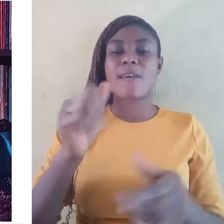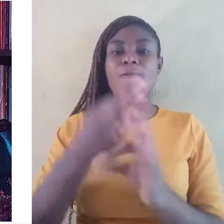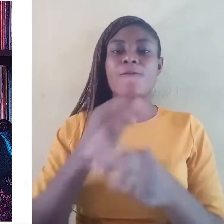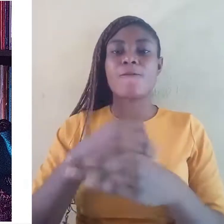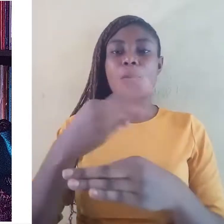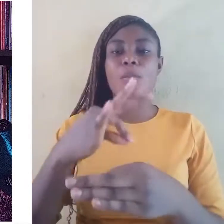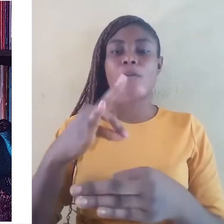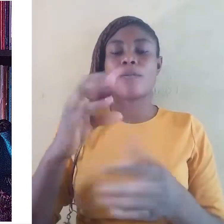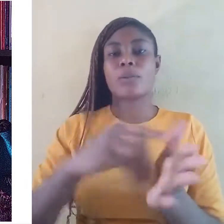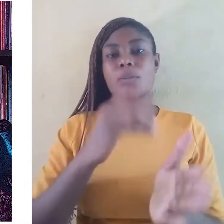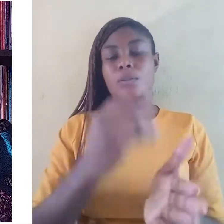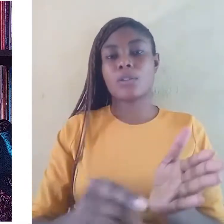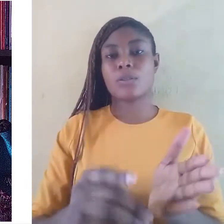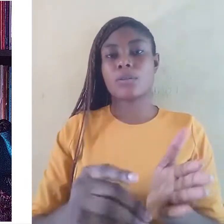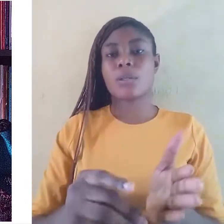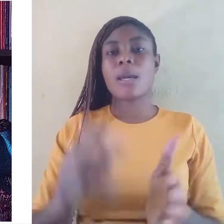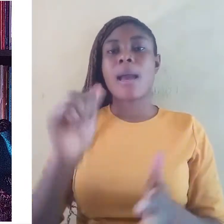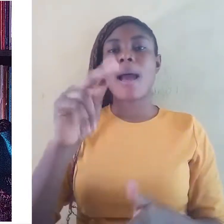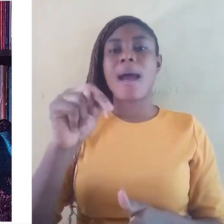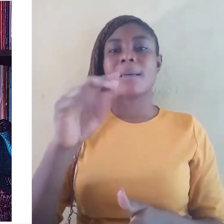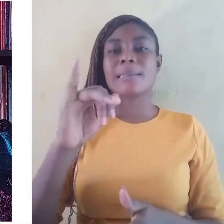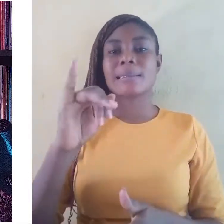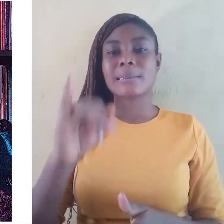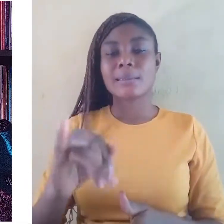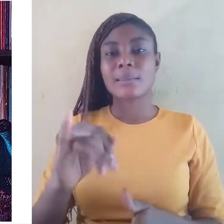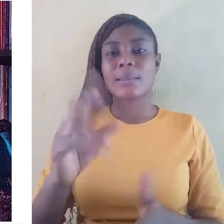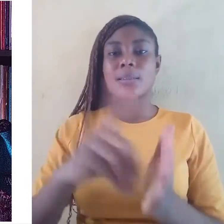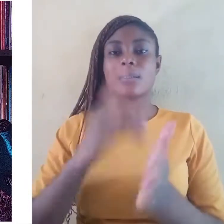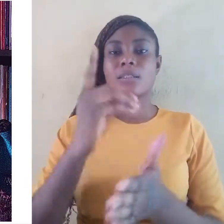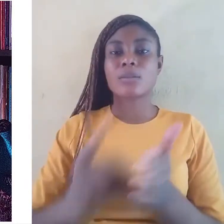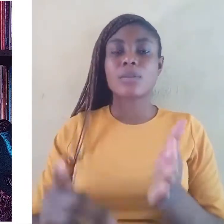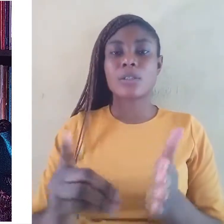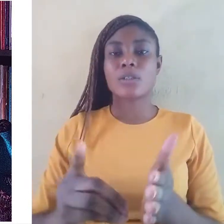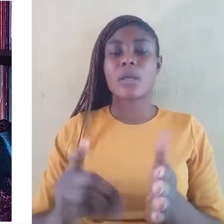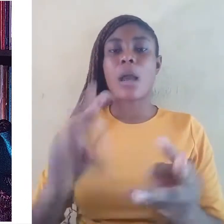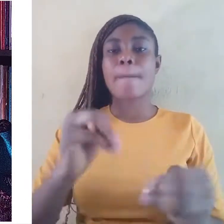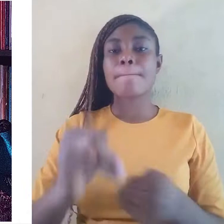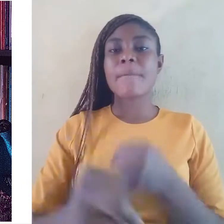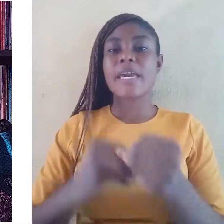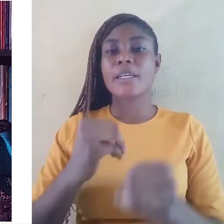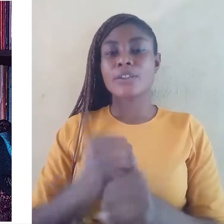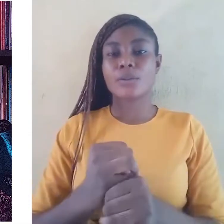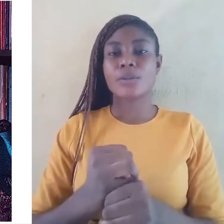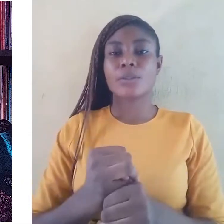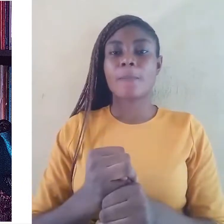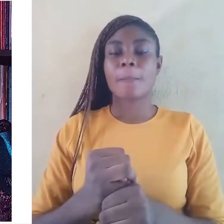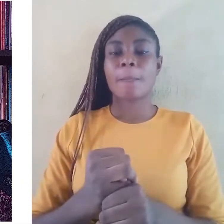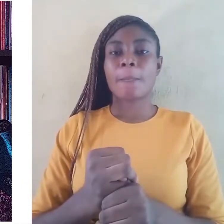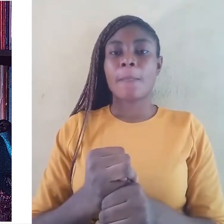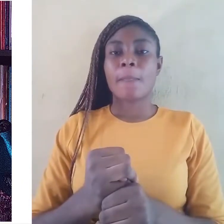Anti-discriminatory measures against minority languages and restrictions on their use should